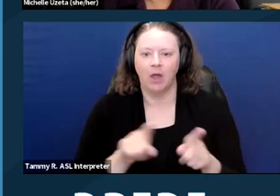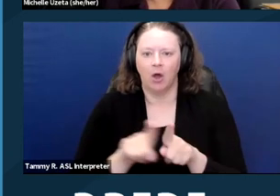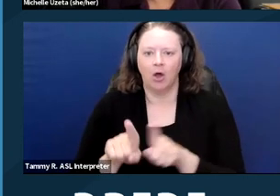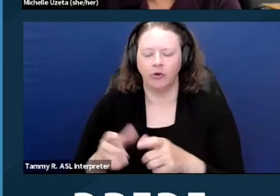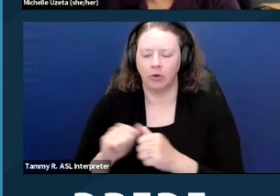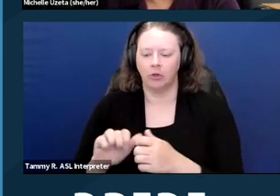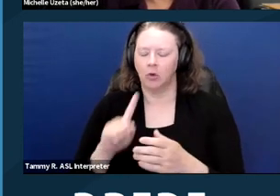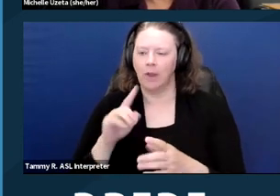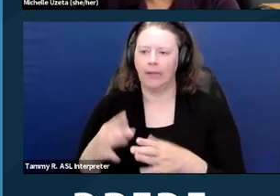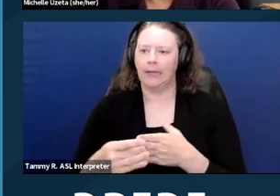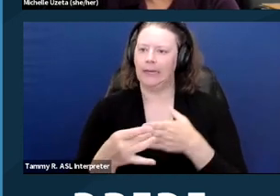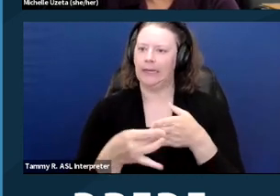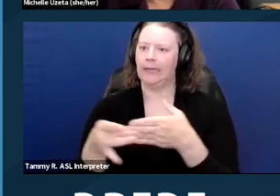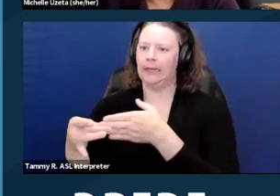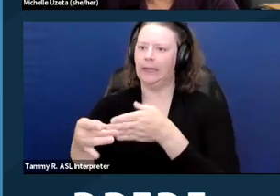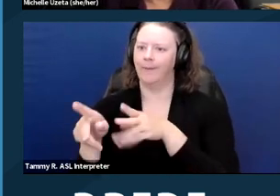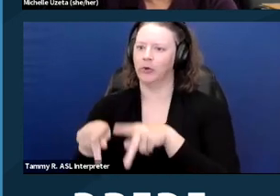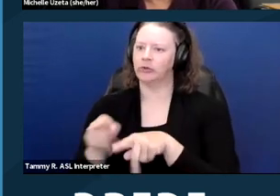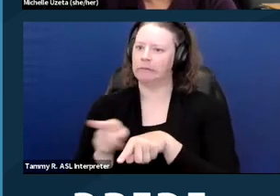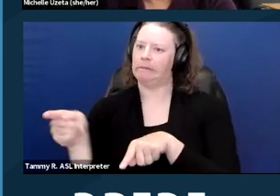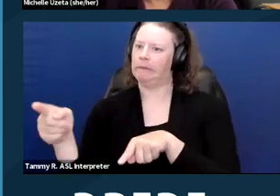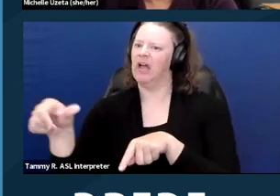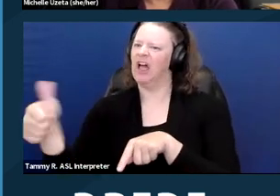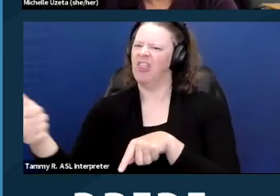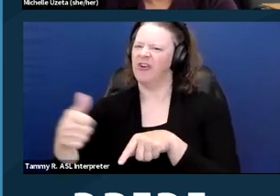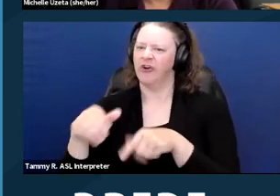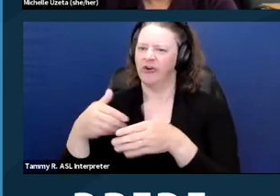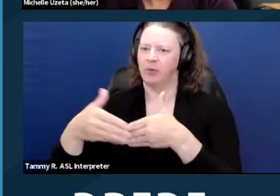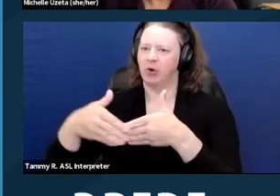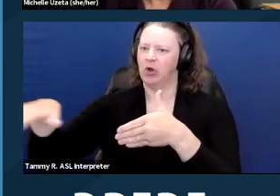particular neighborhoods based on disability is prohibited.